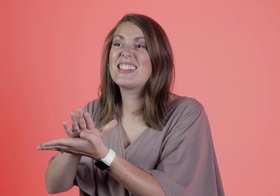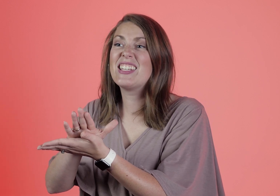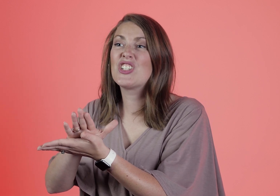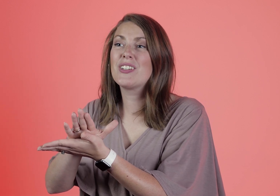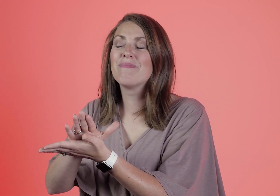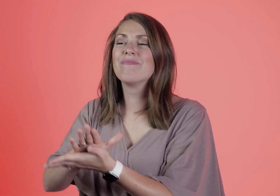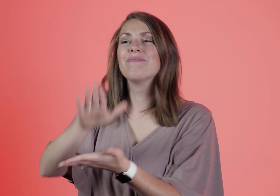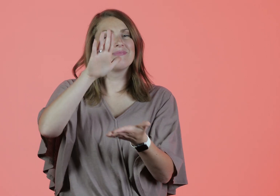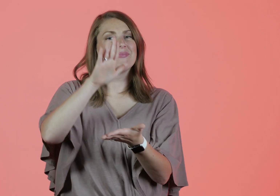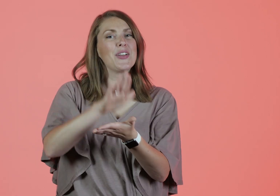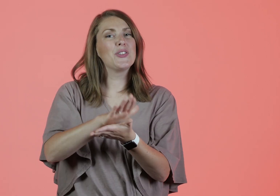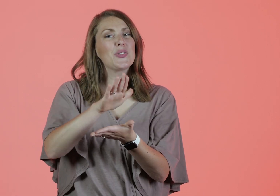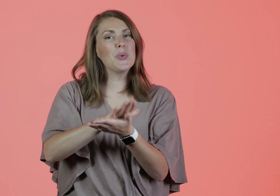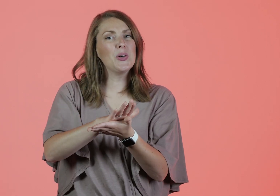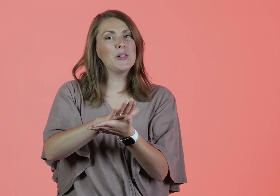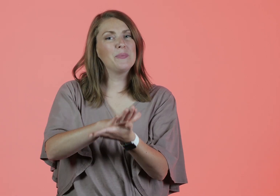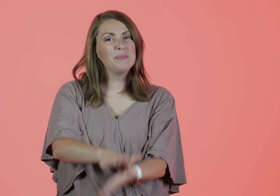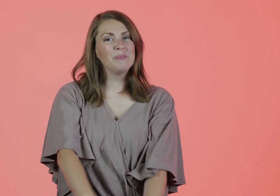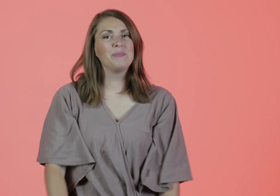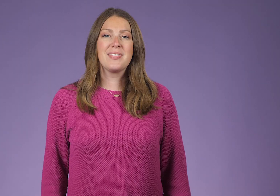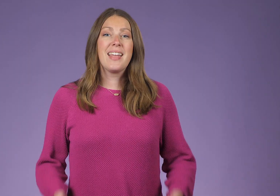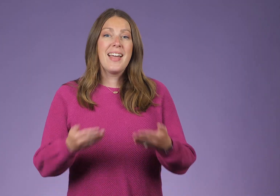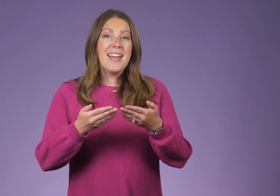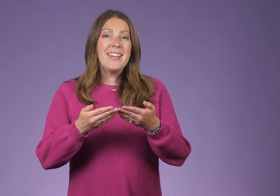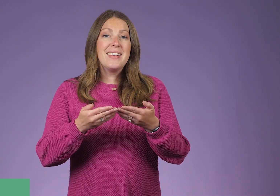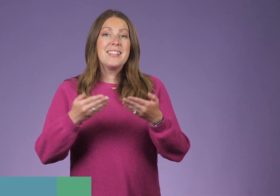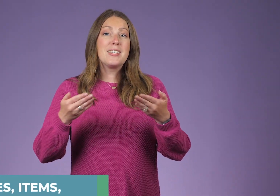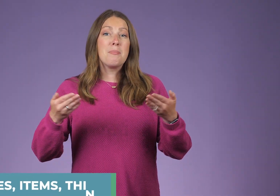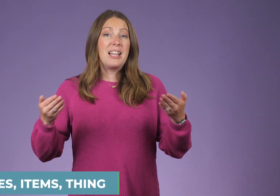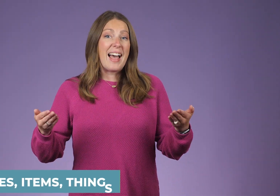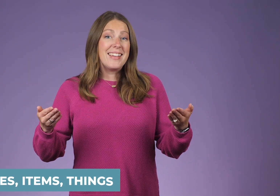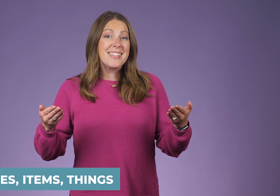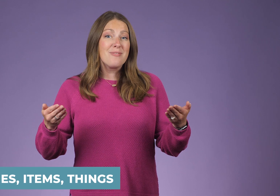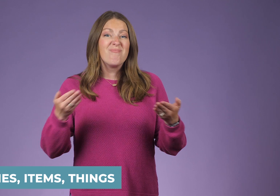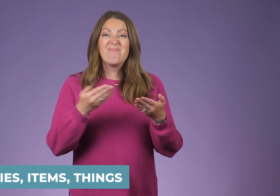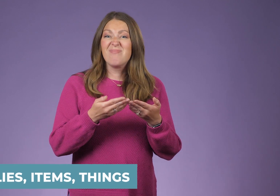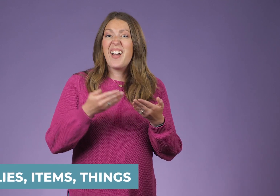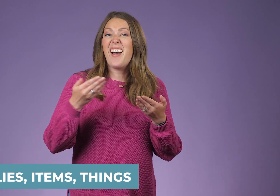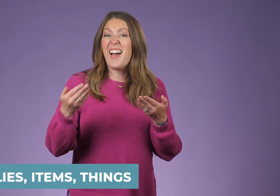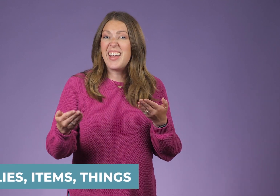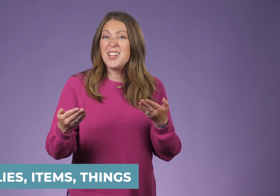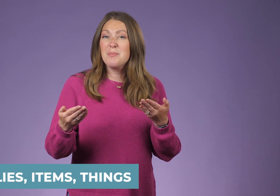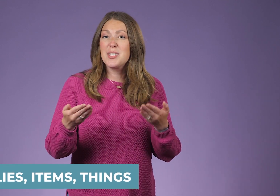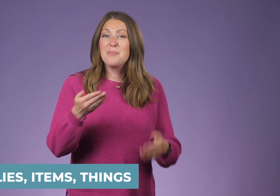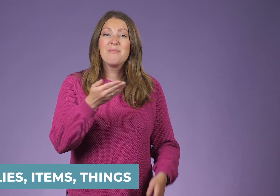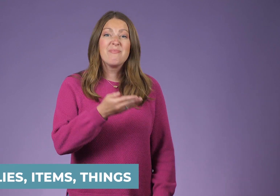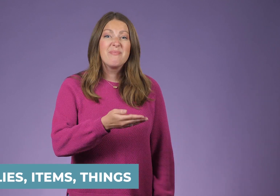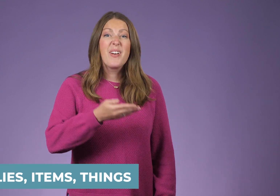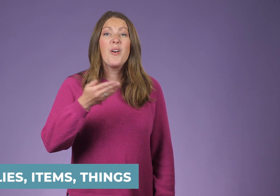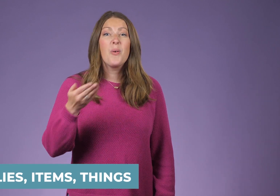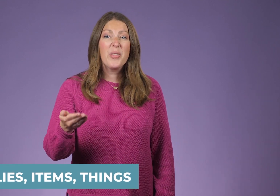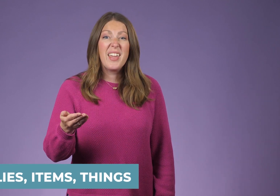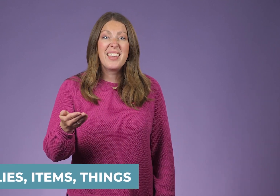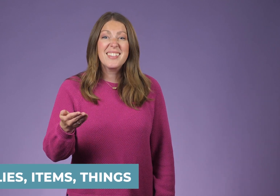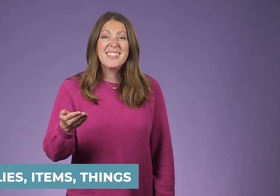Attention. School Supplies, items or things.